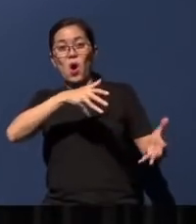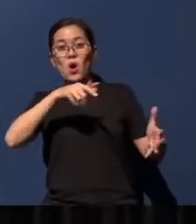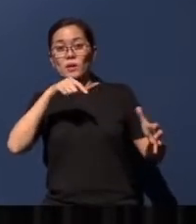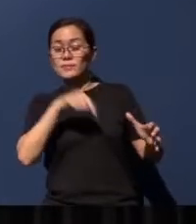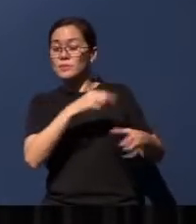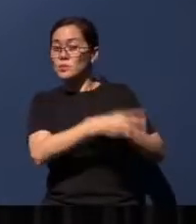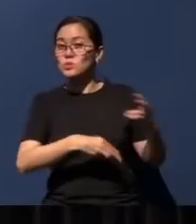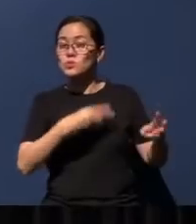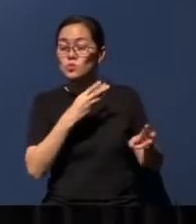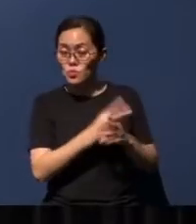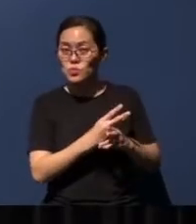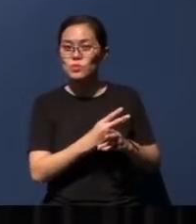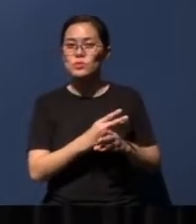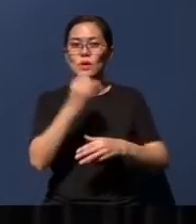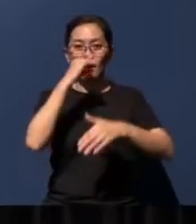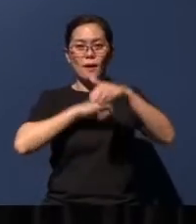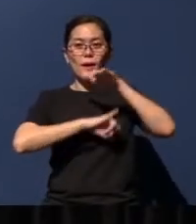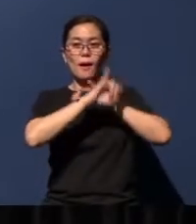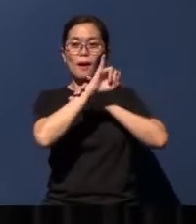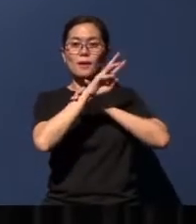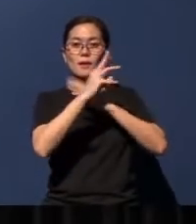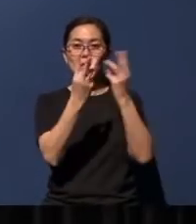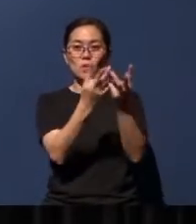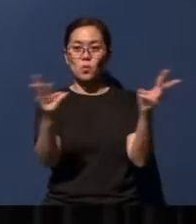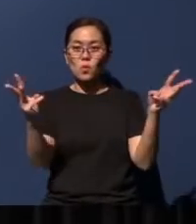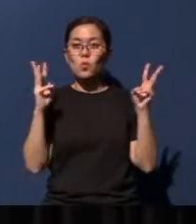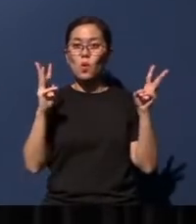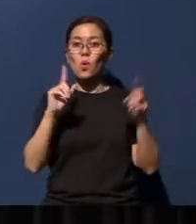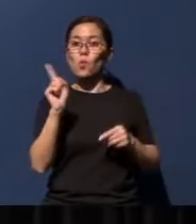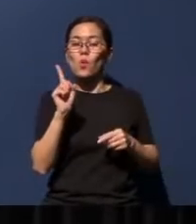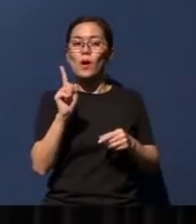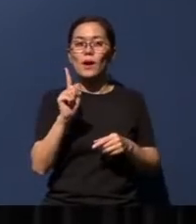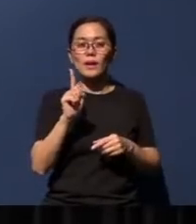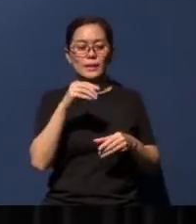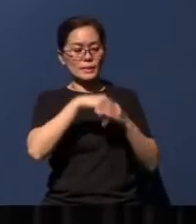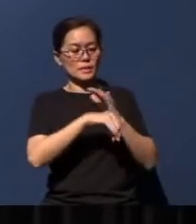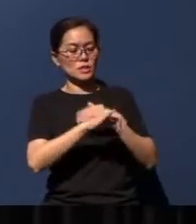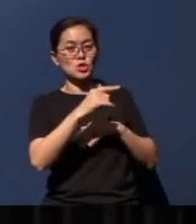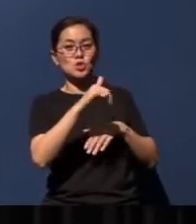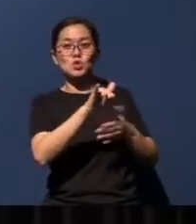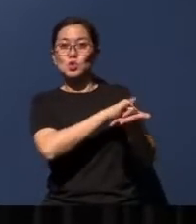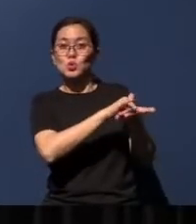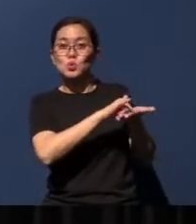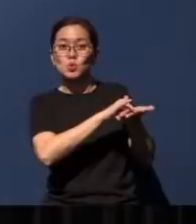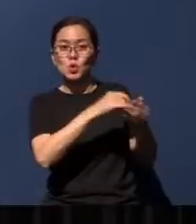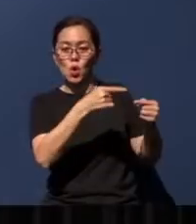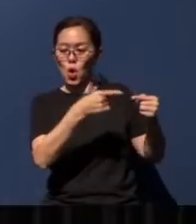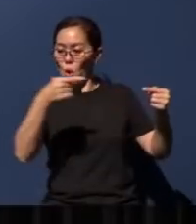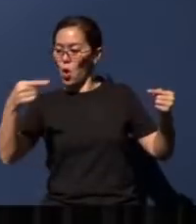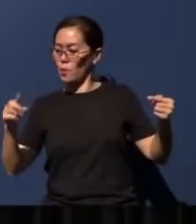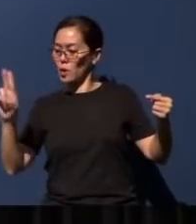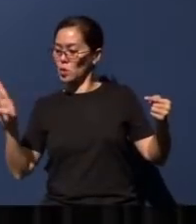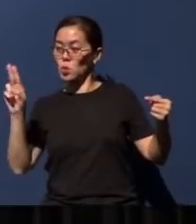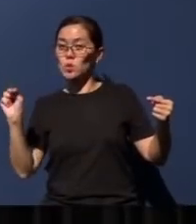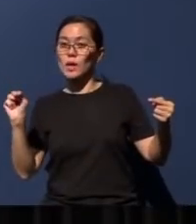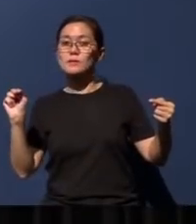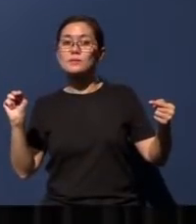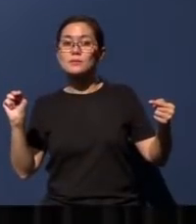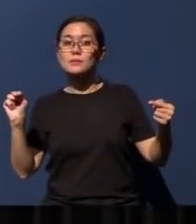This is the Isaiah Wall located in New York, directly opposite the United Nations Headquarters.